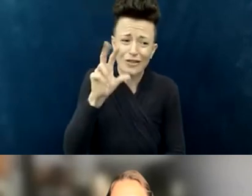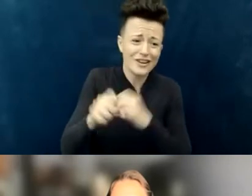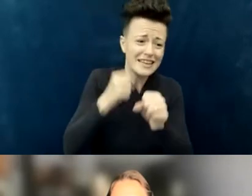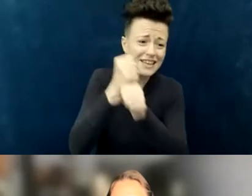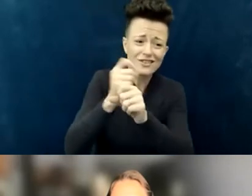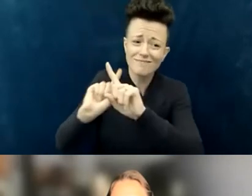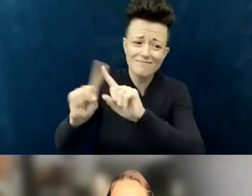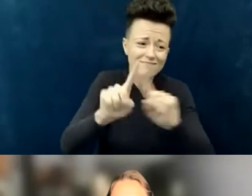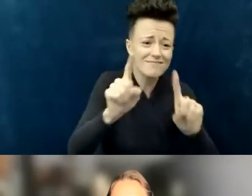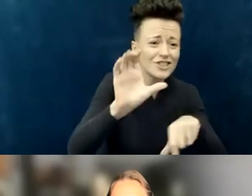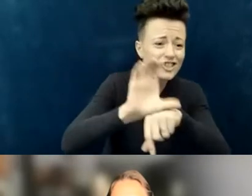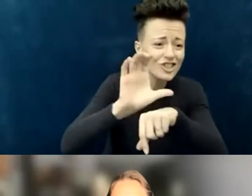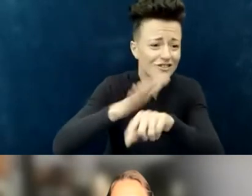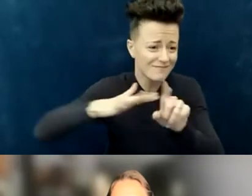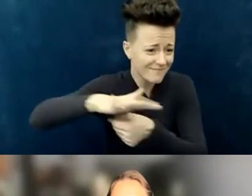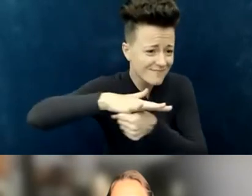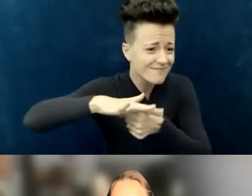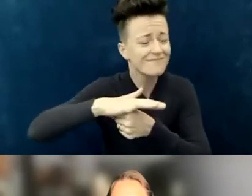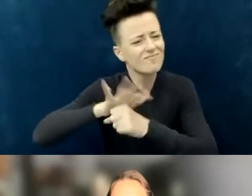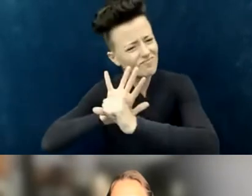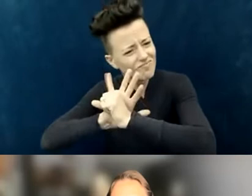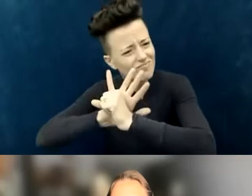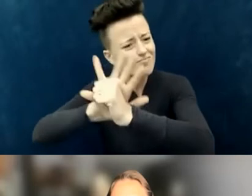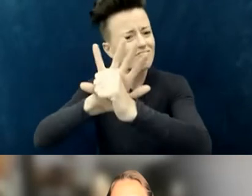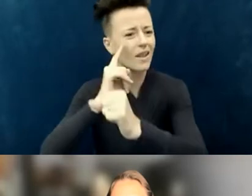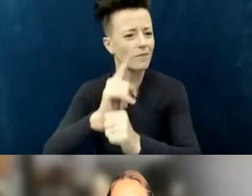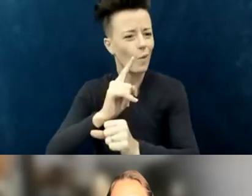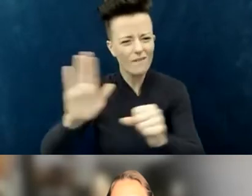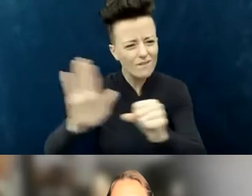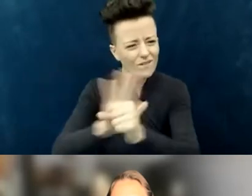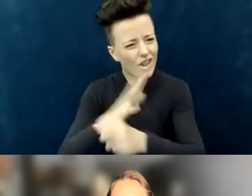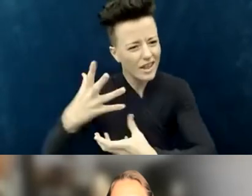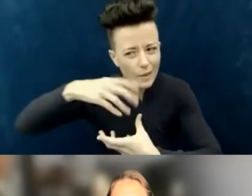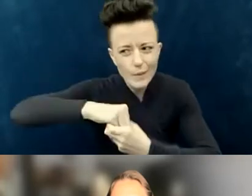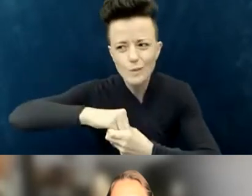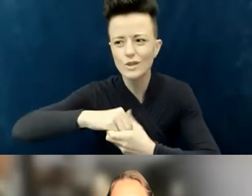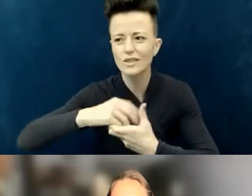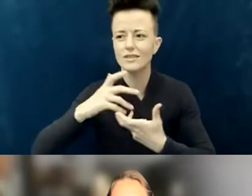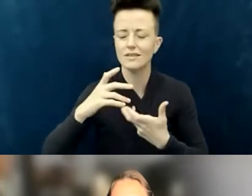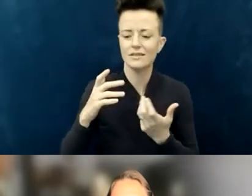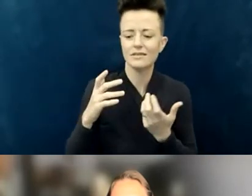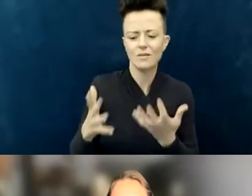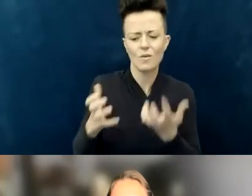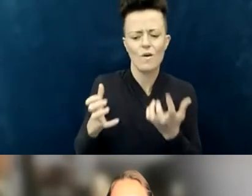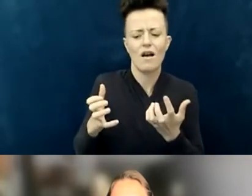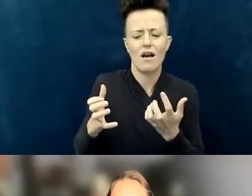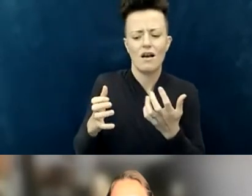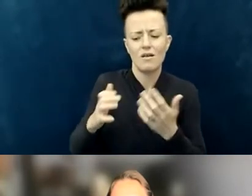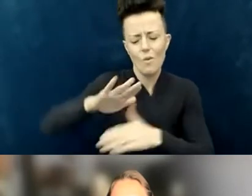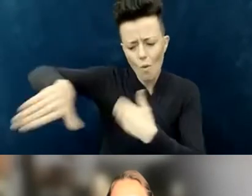advocating for full inclusion of all persons within our faith communities.